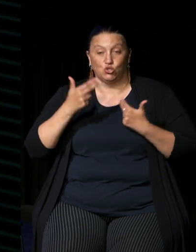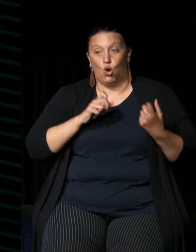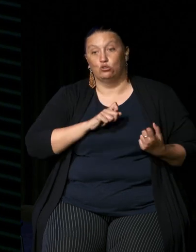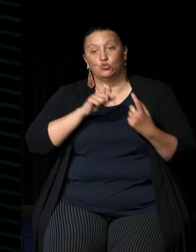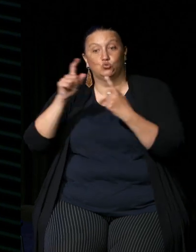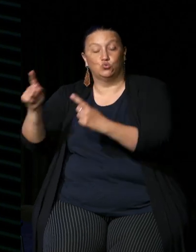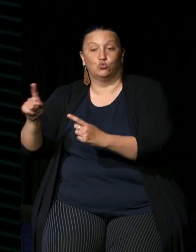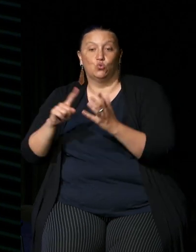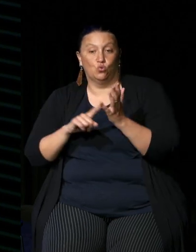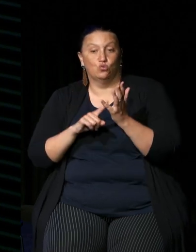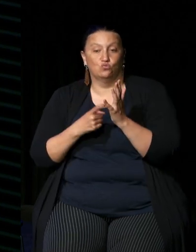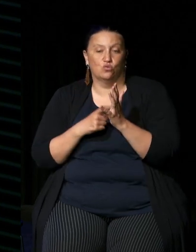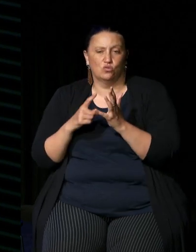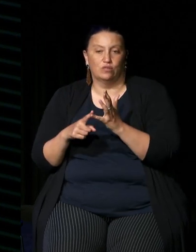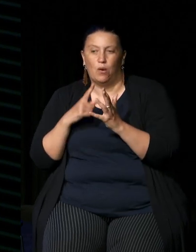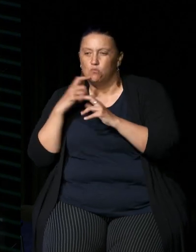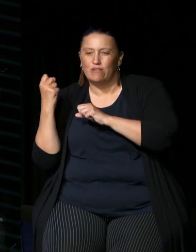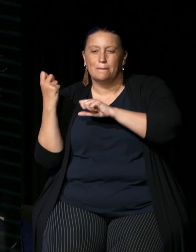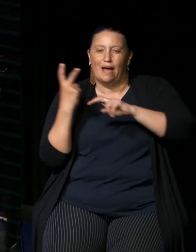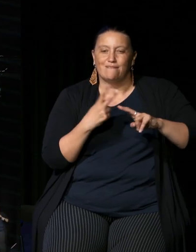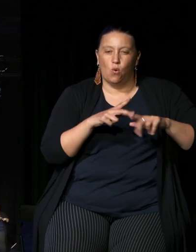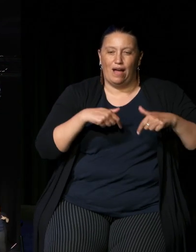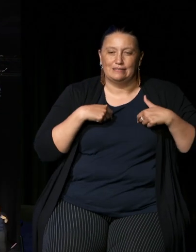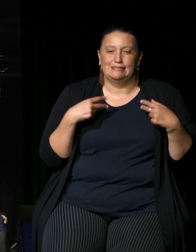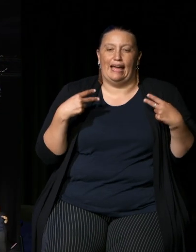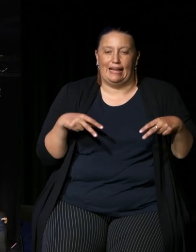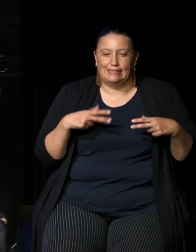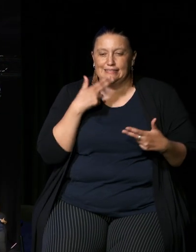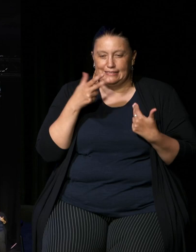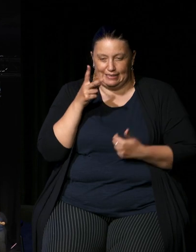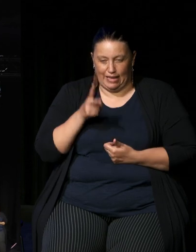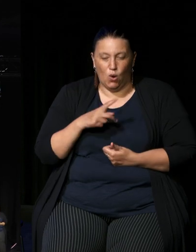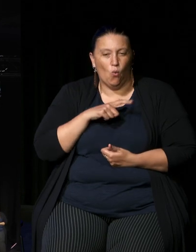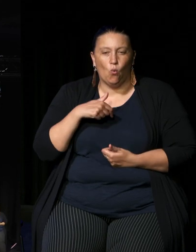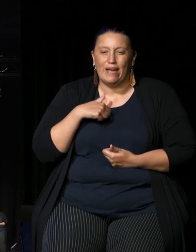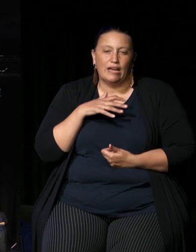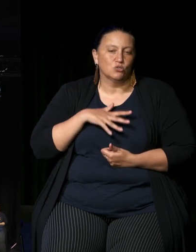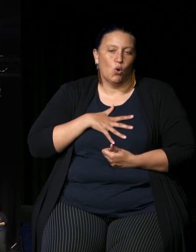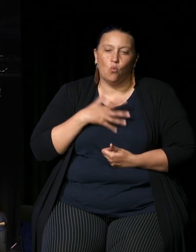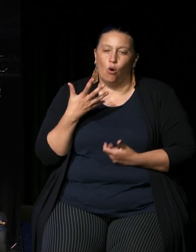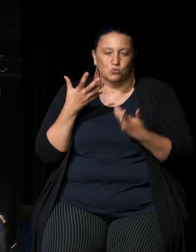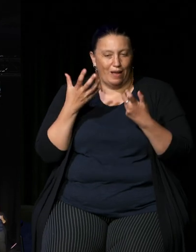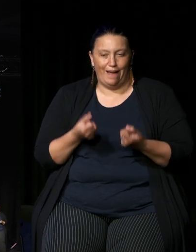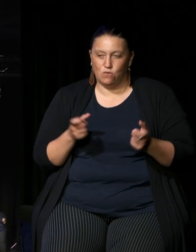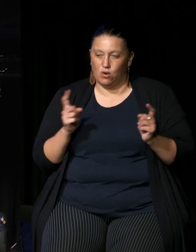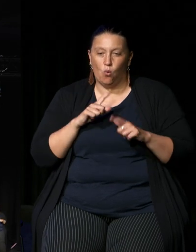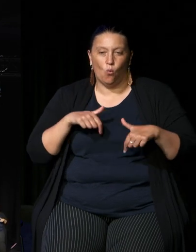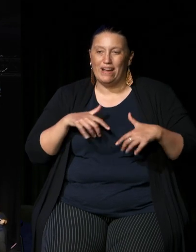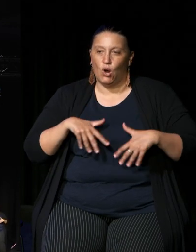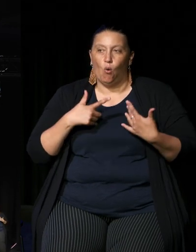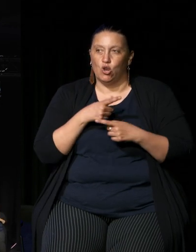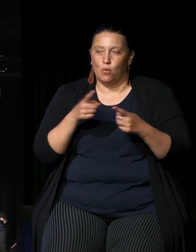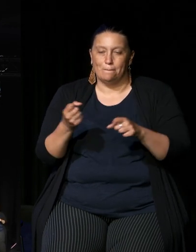for us to dance and sing again and what we don't want to have is be powerless because with our land